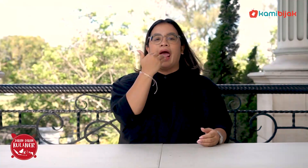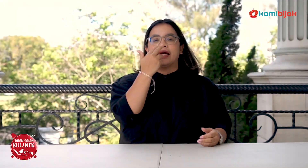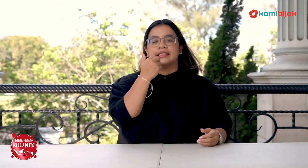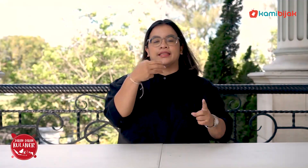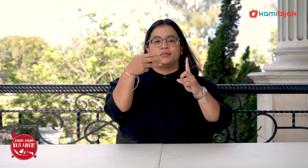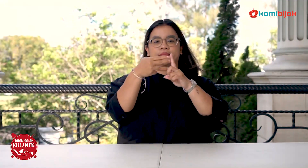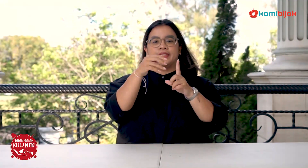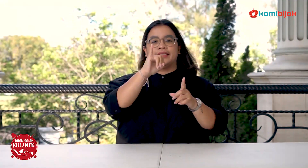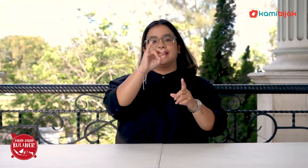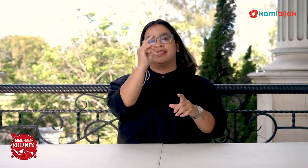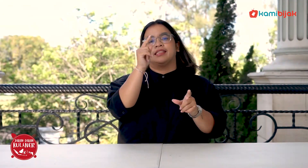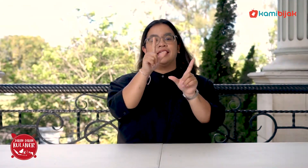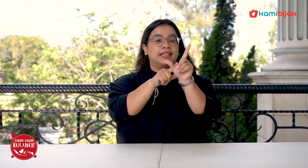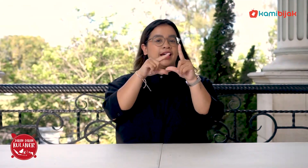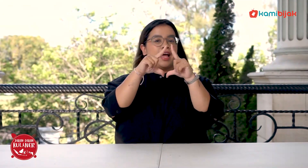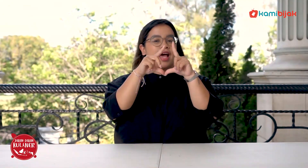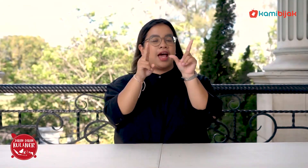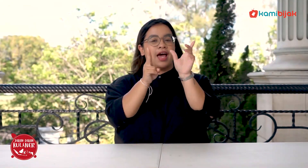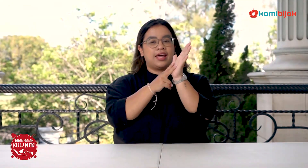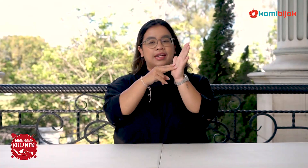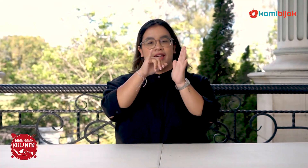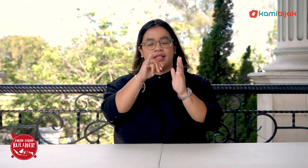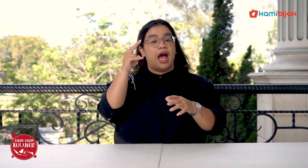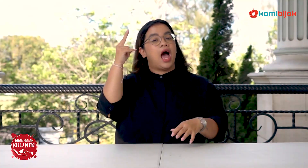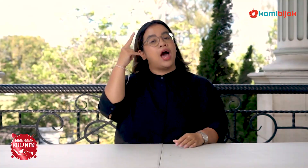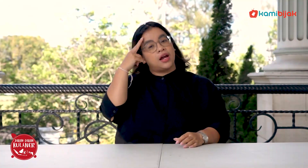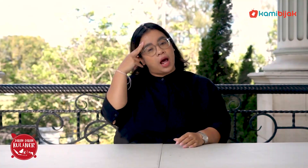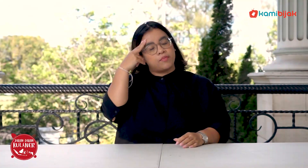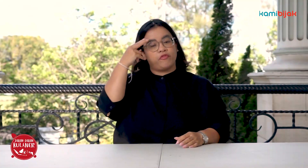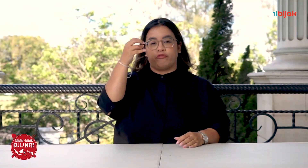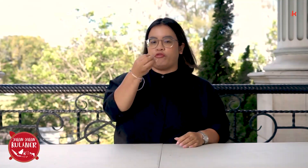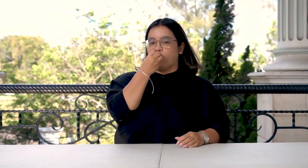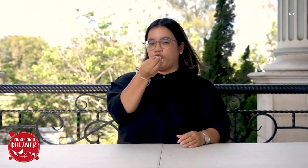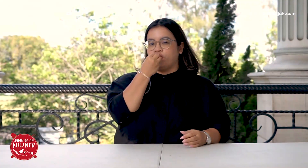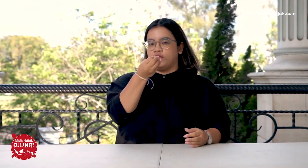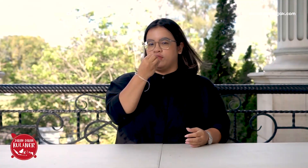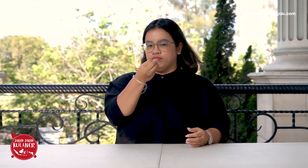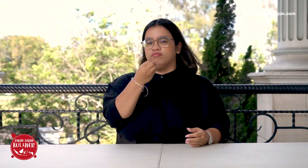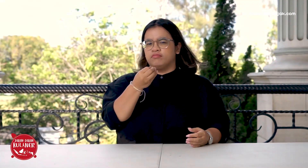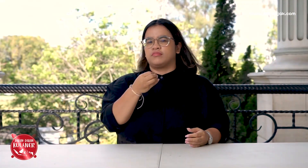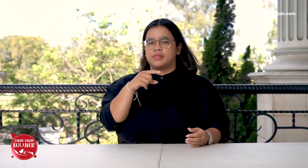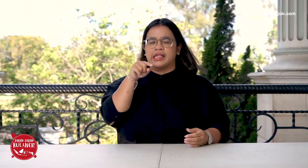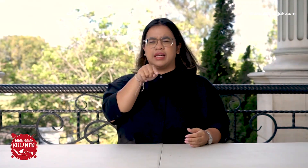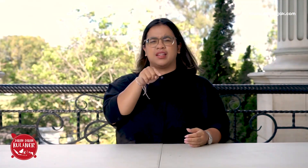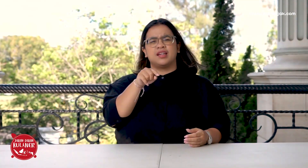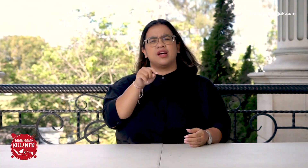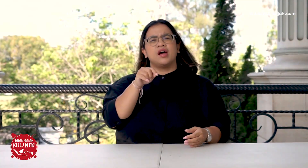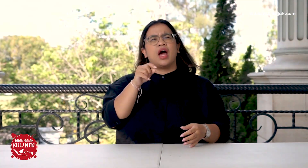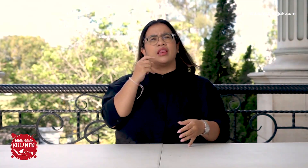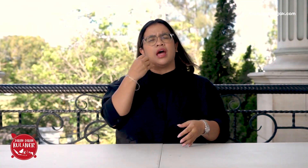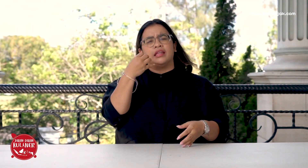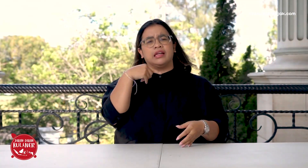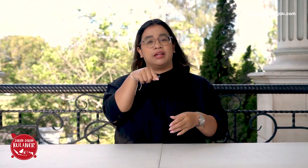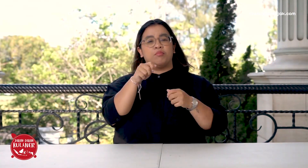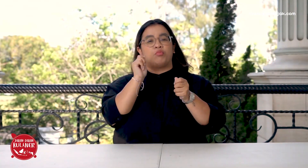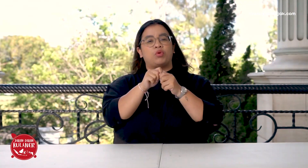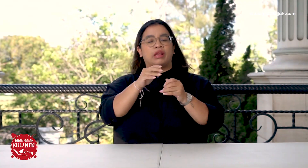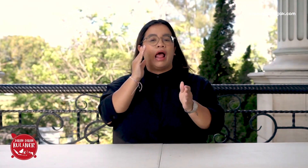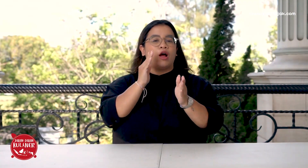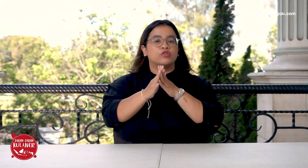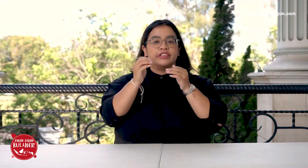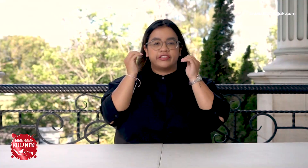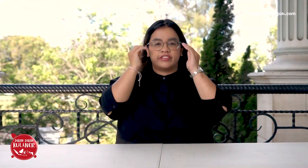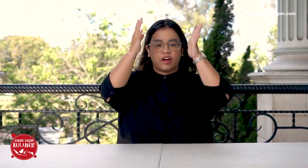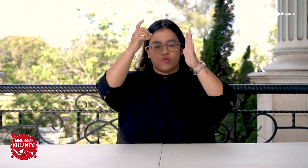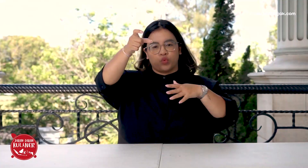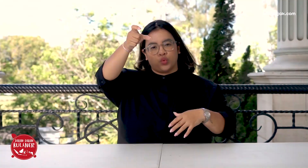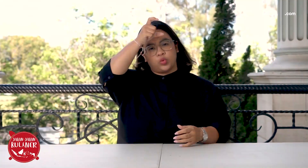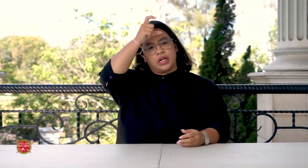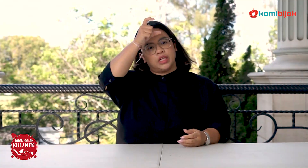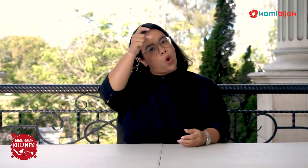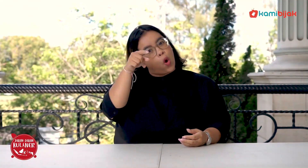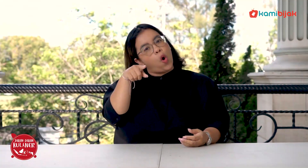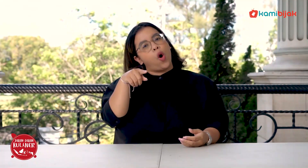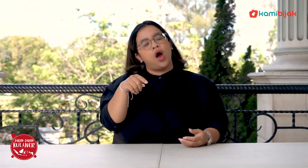So, I ordered Nasi Biryani Arab Food, which is he said it was made directly by a chef from Türkiye.